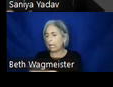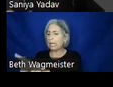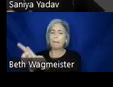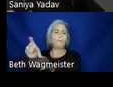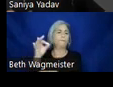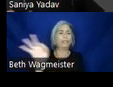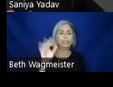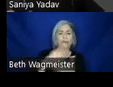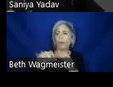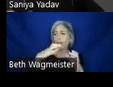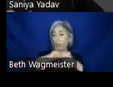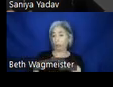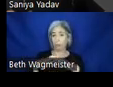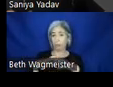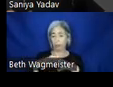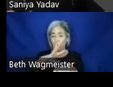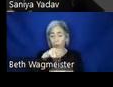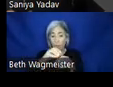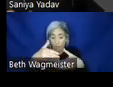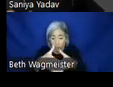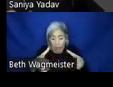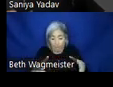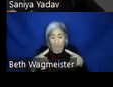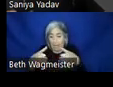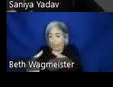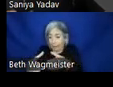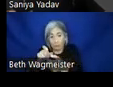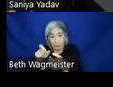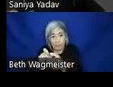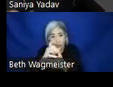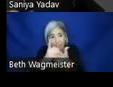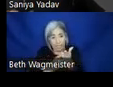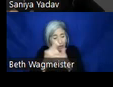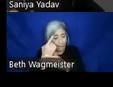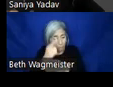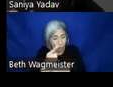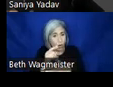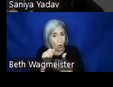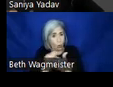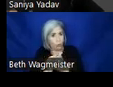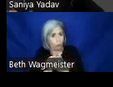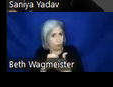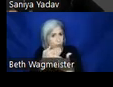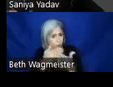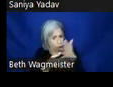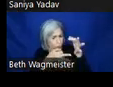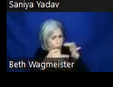customers. Within the package are designed parts with a good set of instructions on how to put it